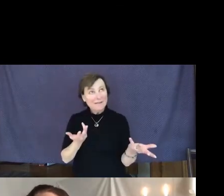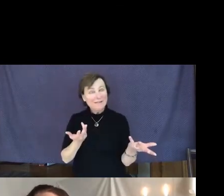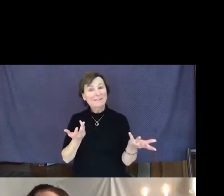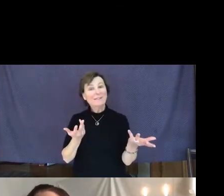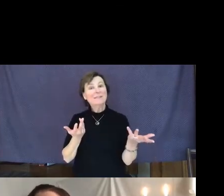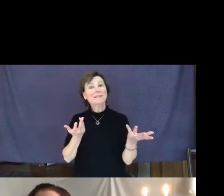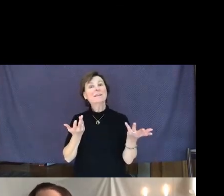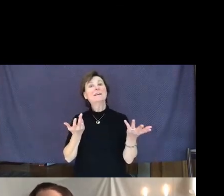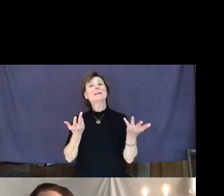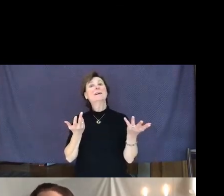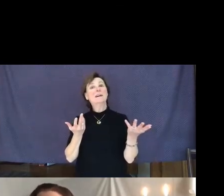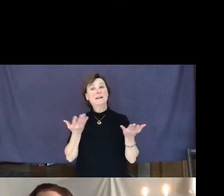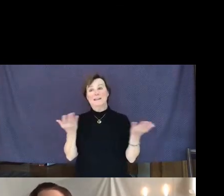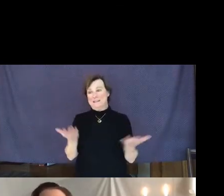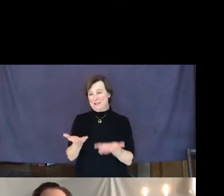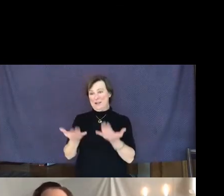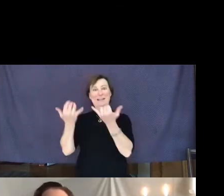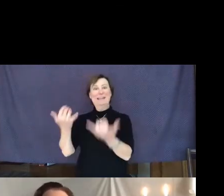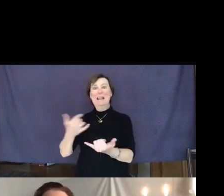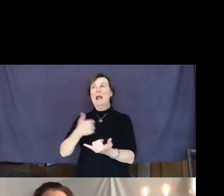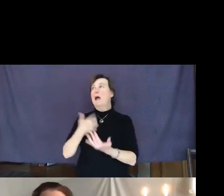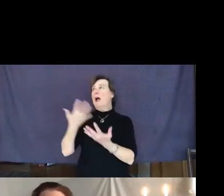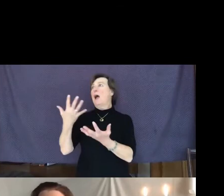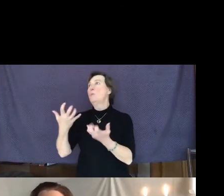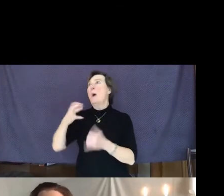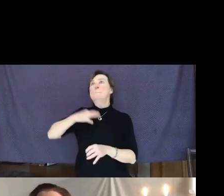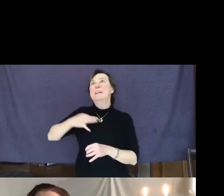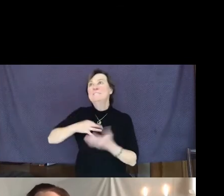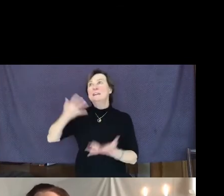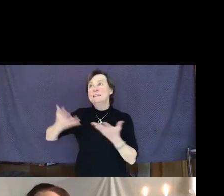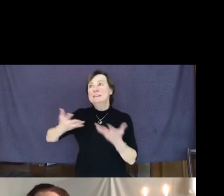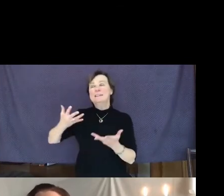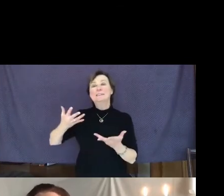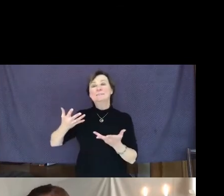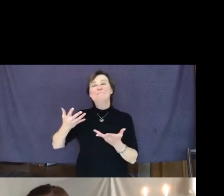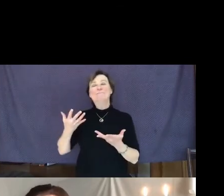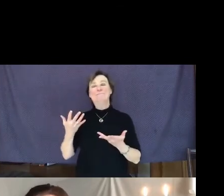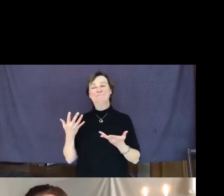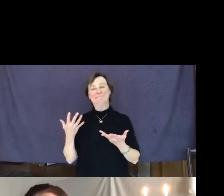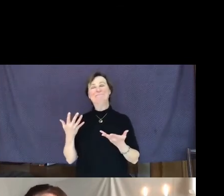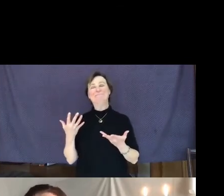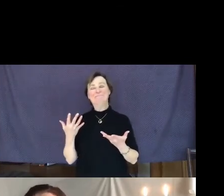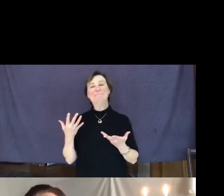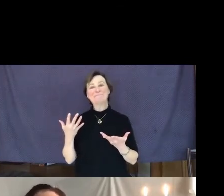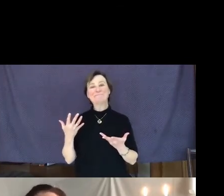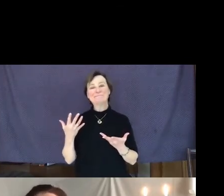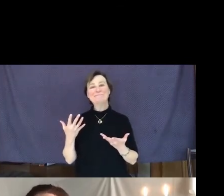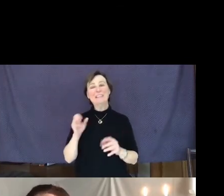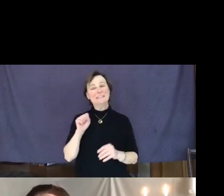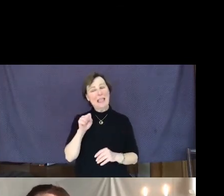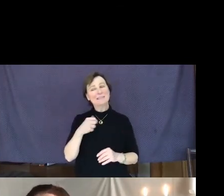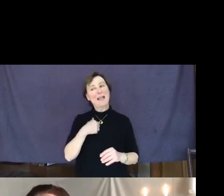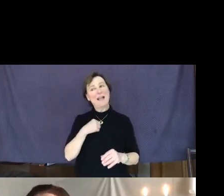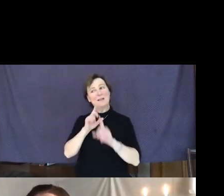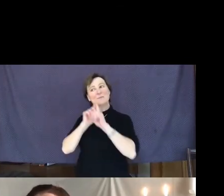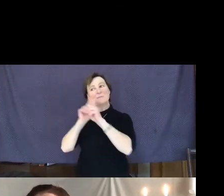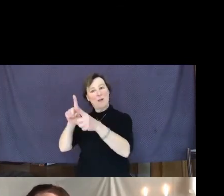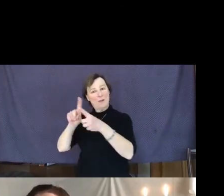And here I was wanting a benefit. Yes, I had responded to a situation